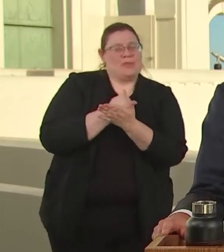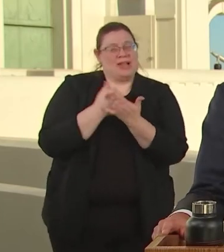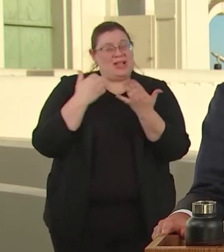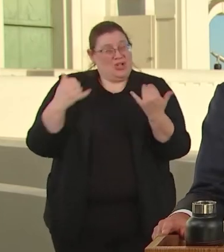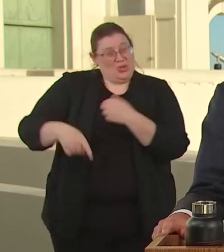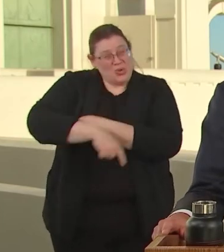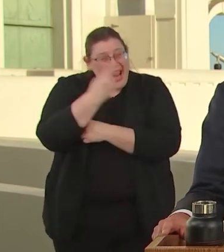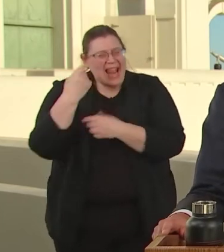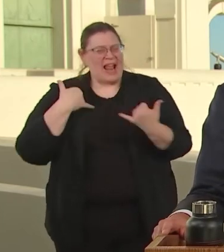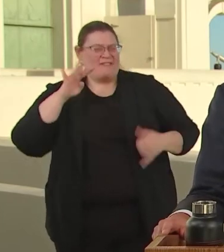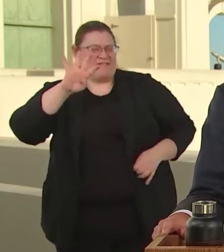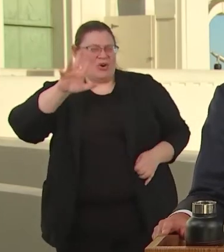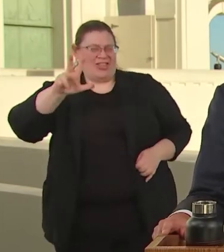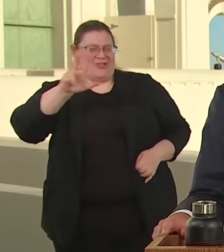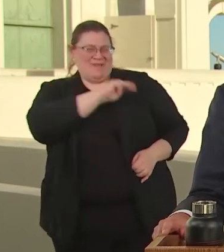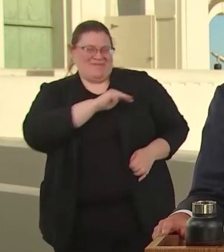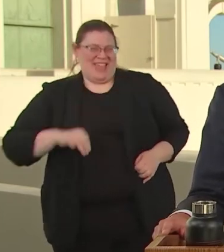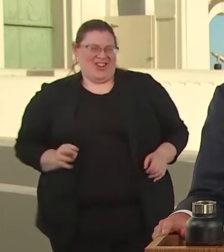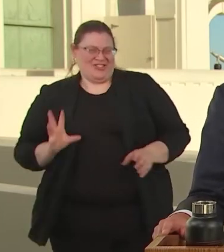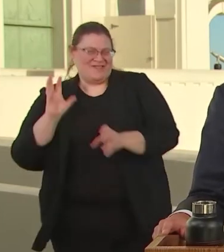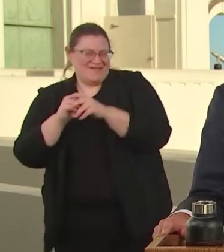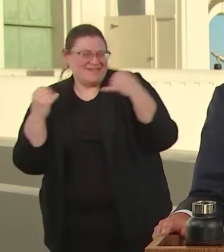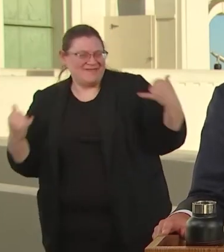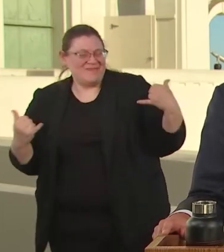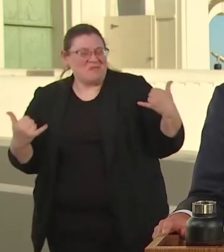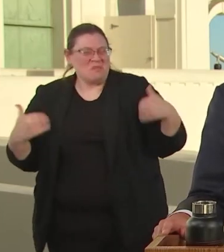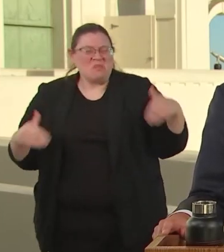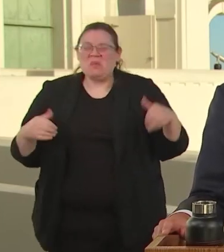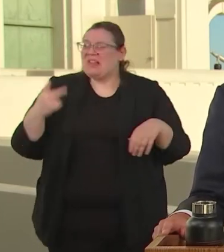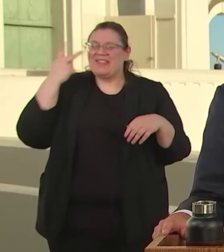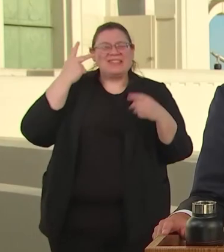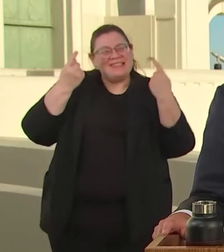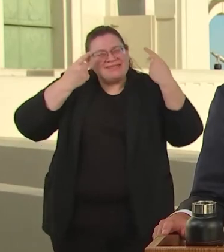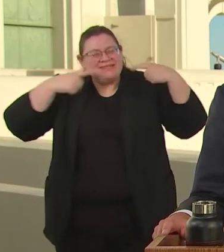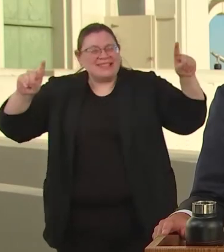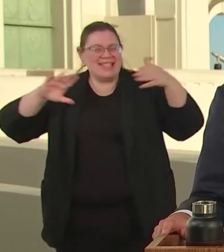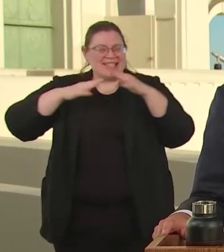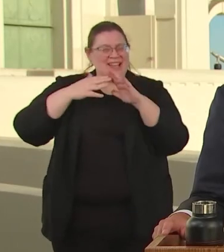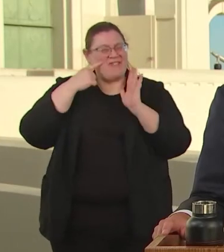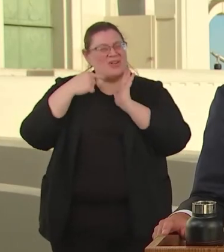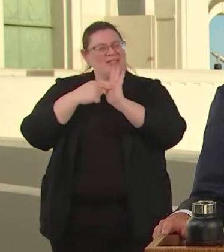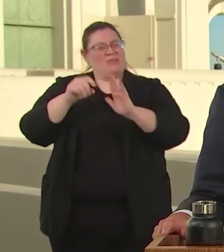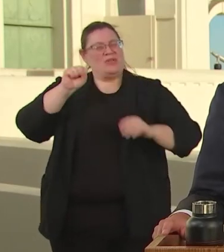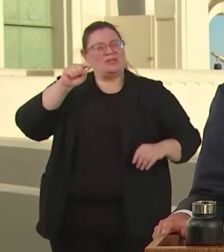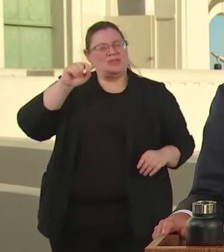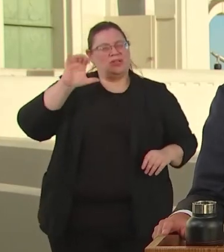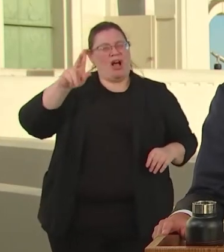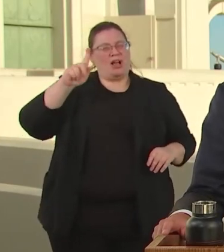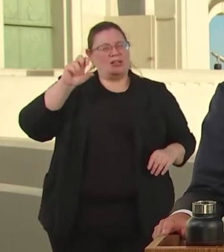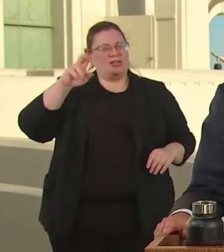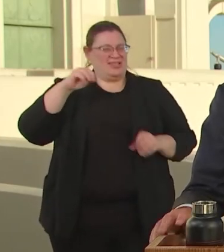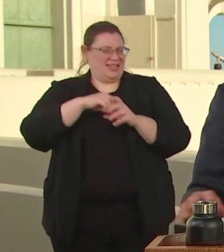EVIDENCE OF SUCCESS IN CITIES LIKE STOCKTON. WHEN L.A. GETS INVOLVED WITH A TRANSFORMATION I BELIEVER, WE